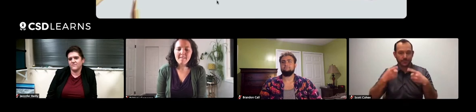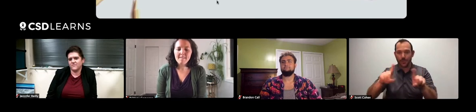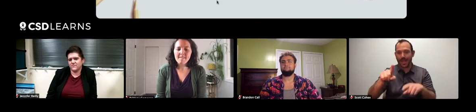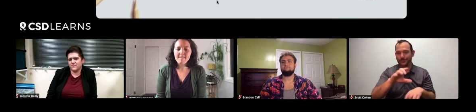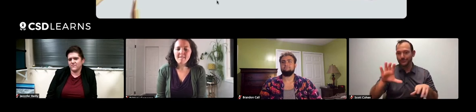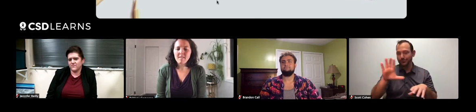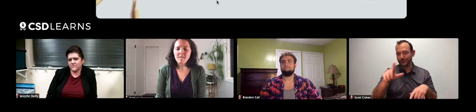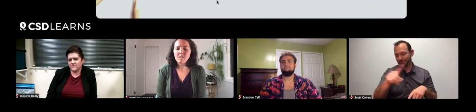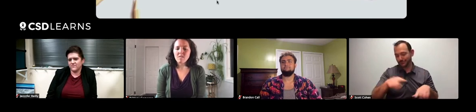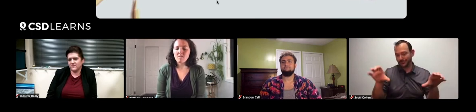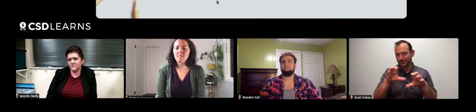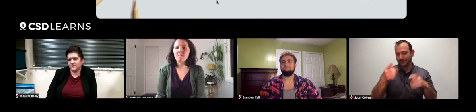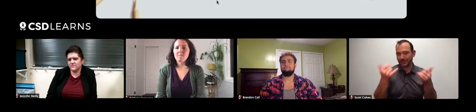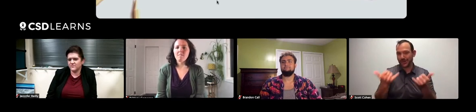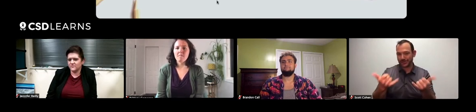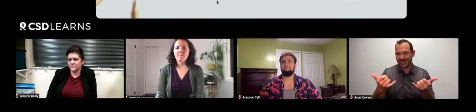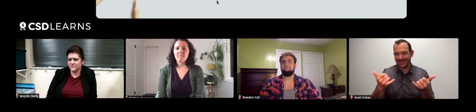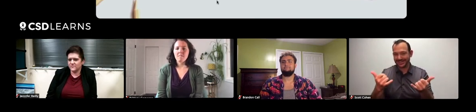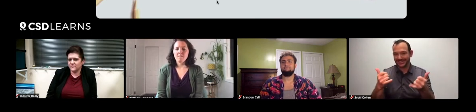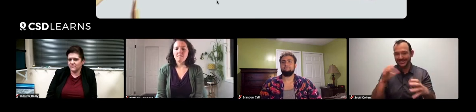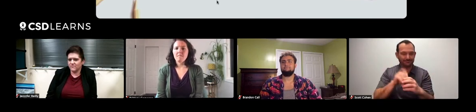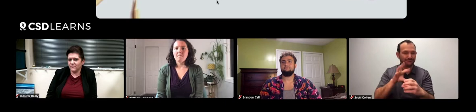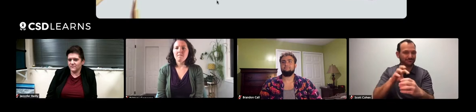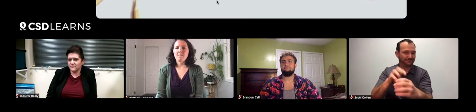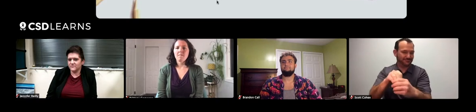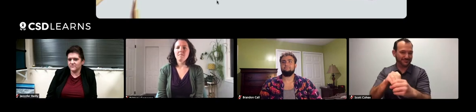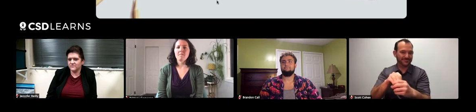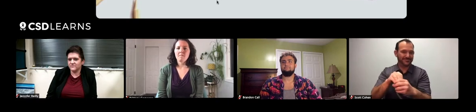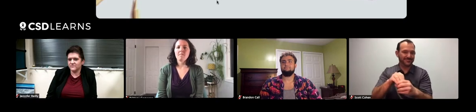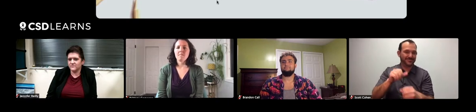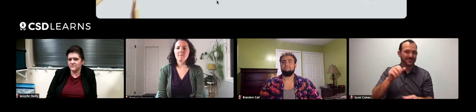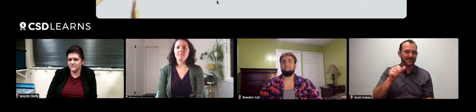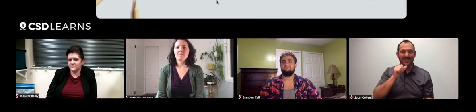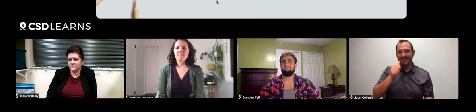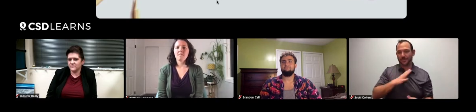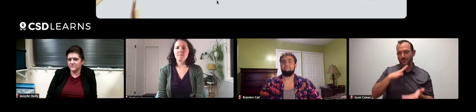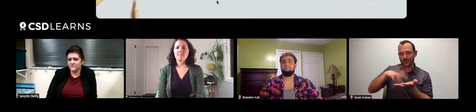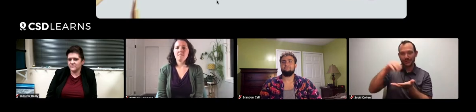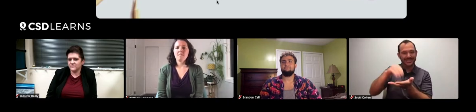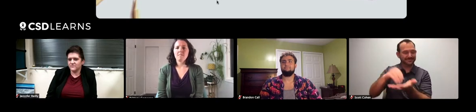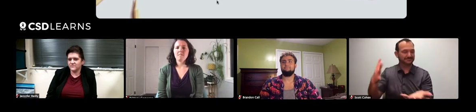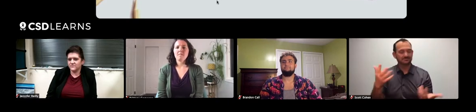or maybe even something you're currently in with informal or non-formal learning?